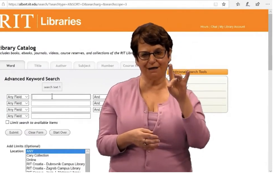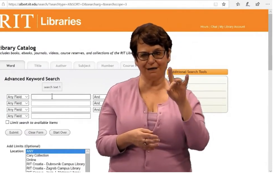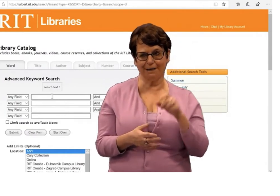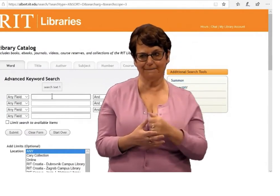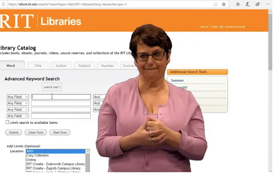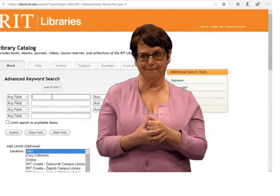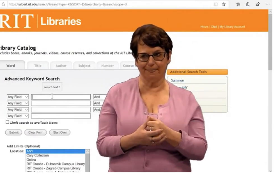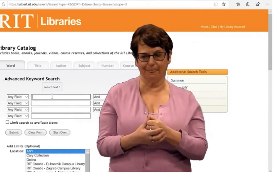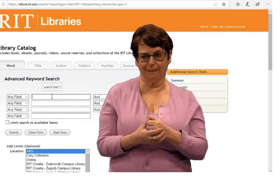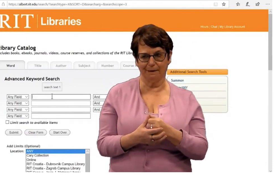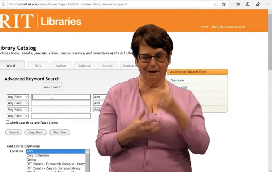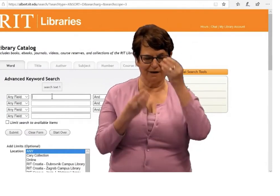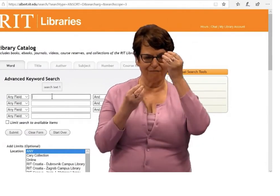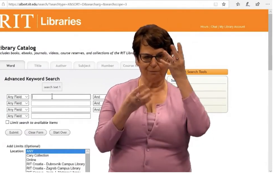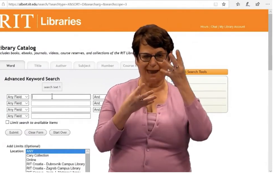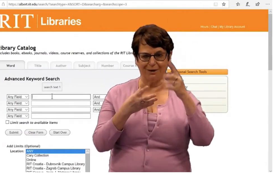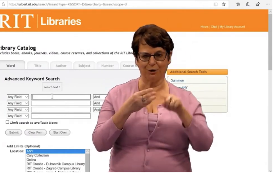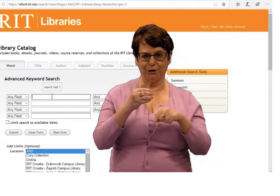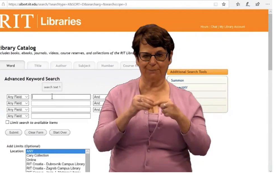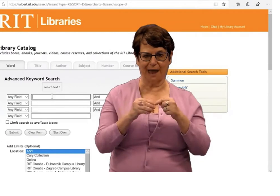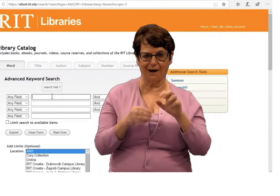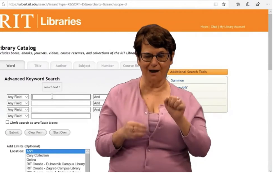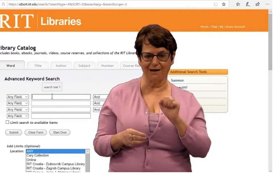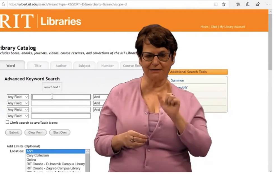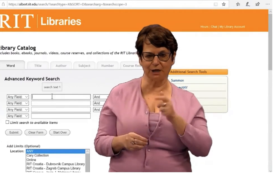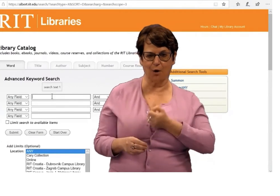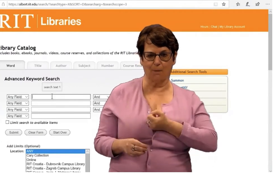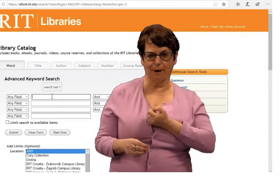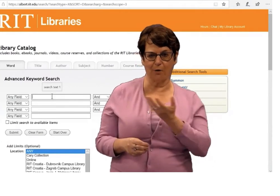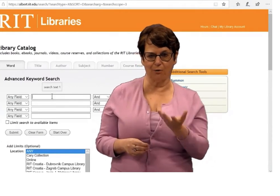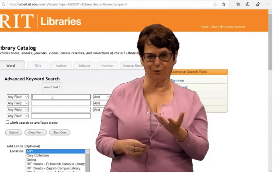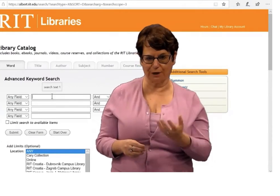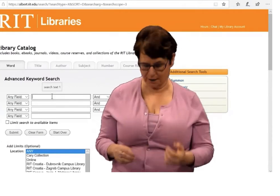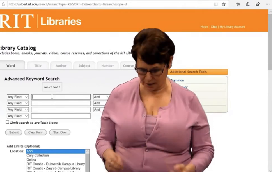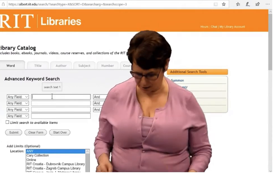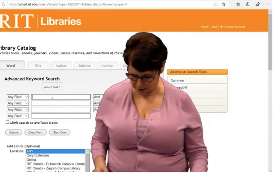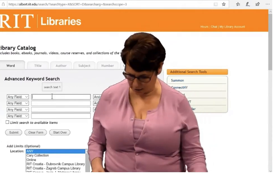I'm interested in finding information about ASL poetry.